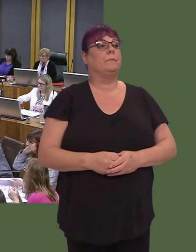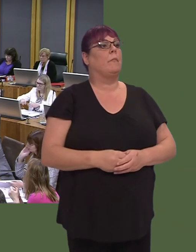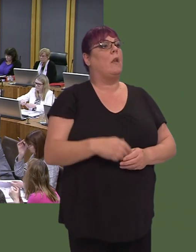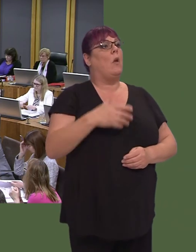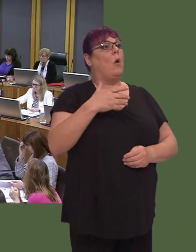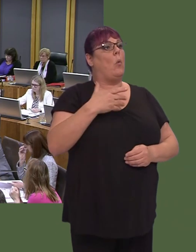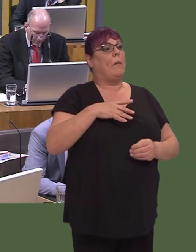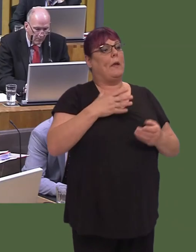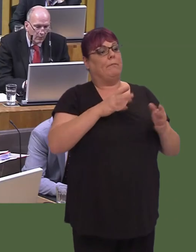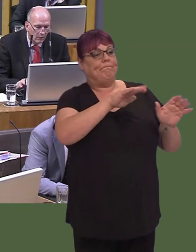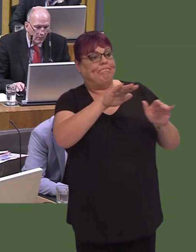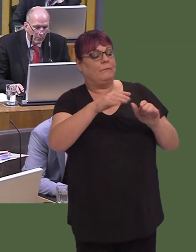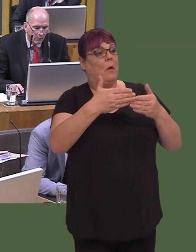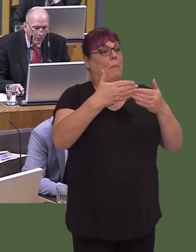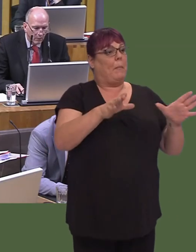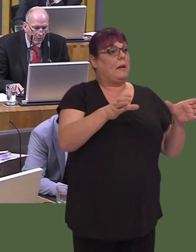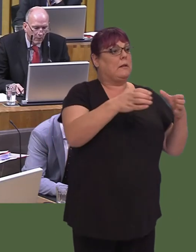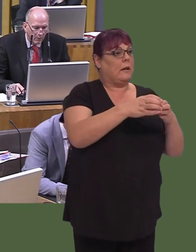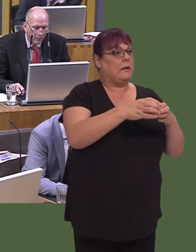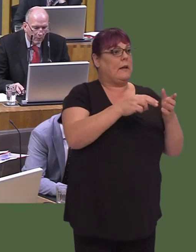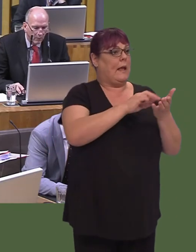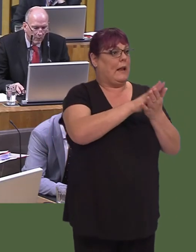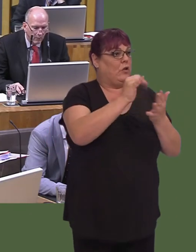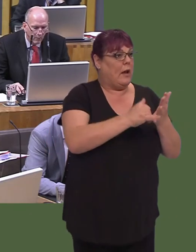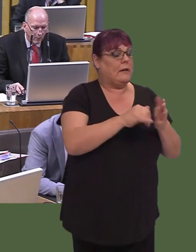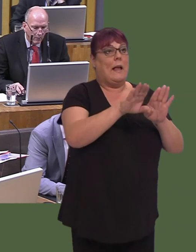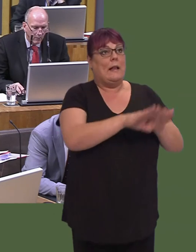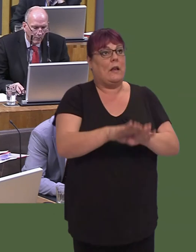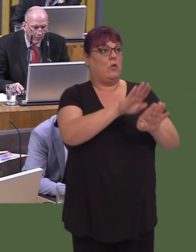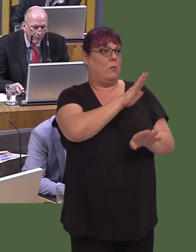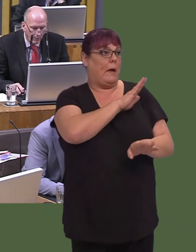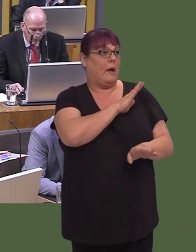Government, of course; our sponsored bodies; the NHS; national parks; HEIs; some local